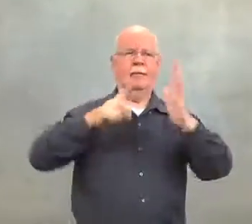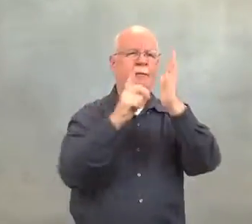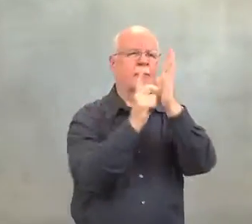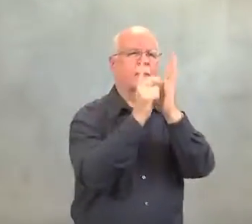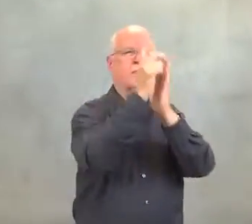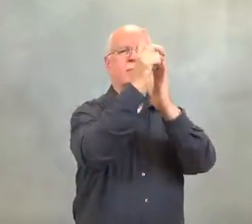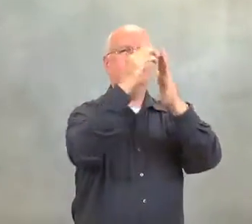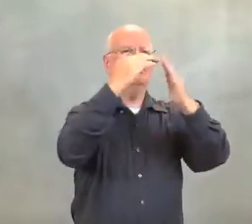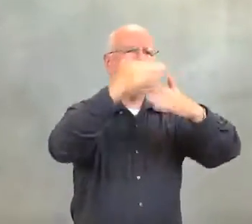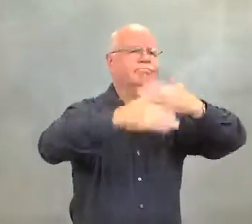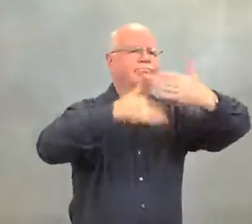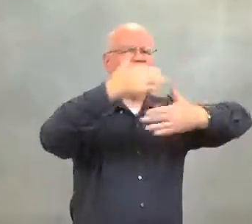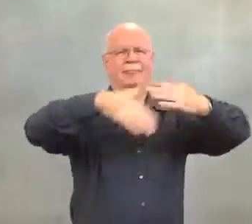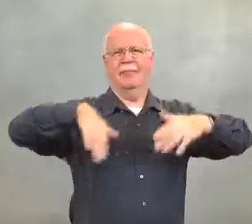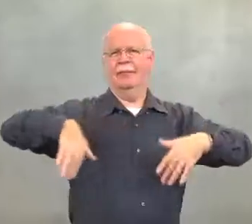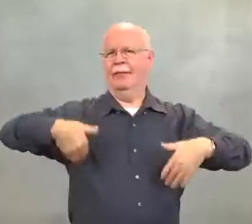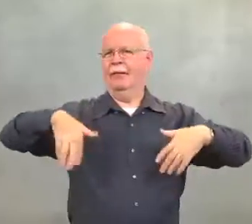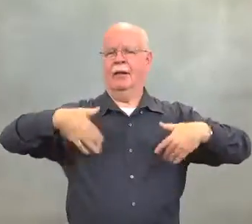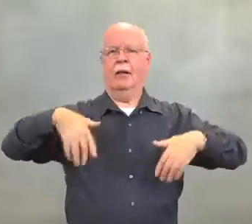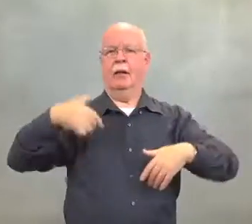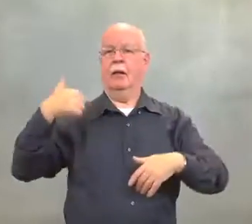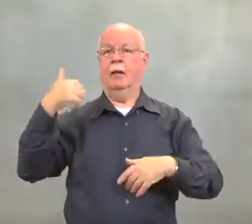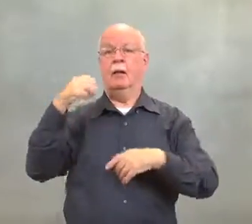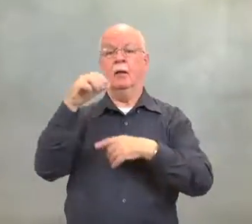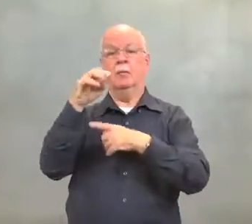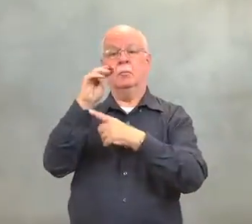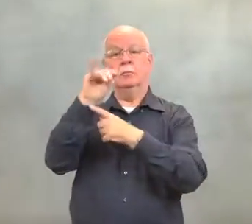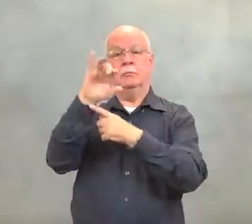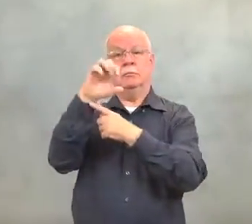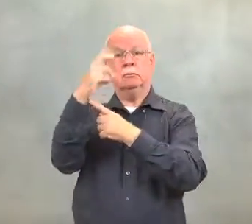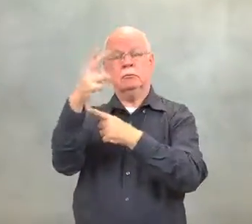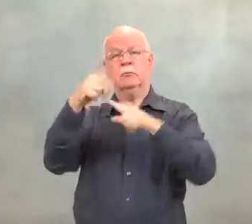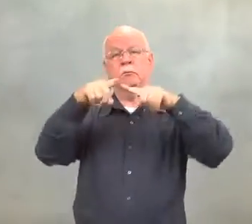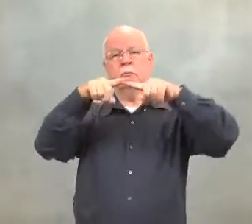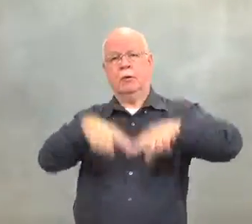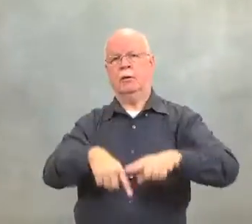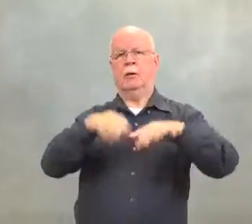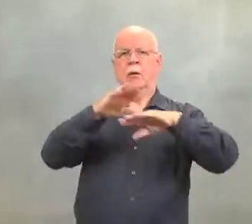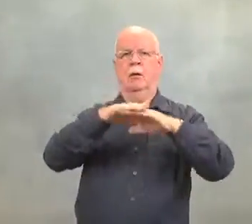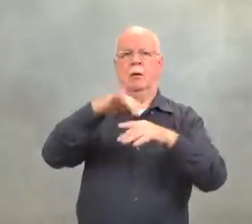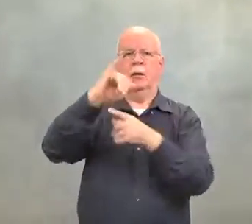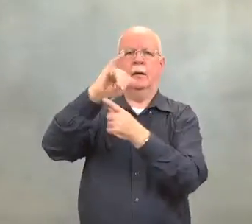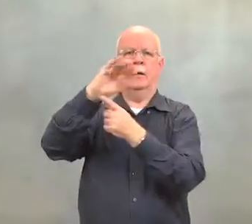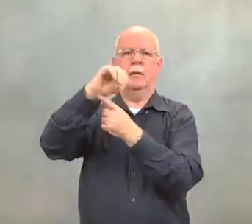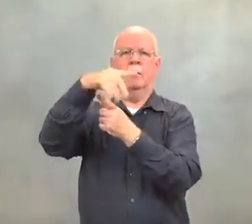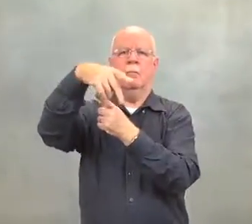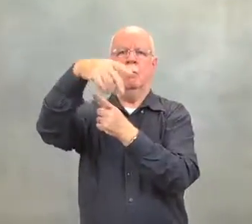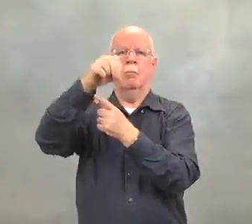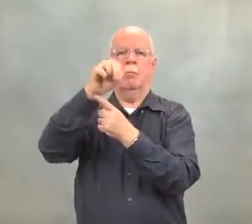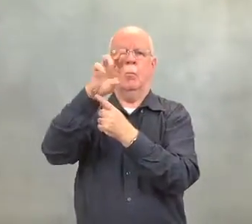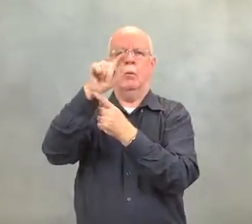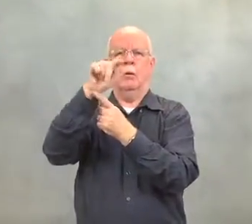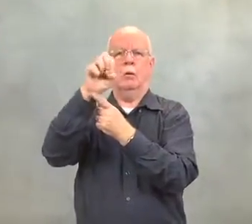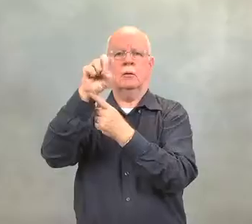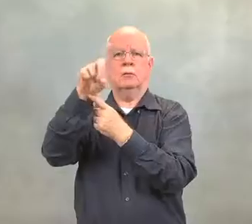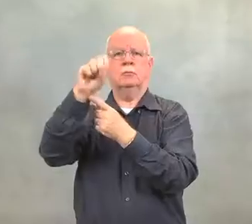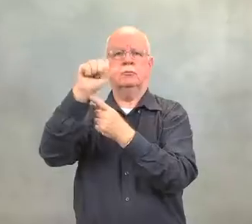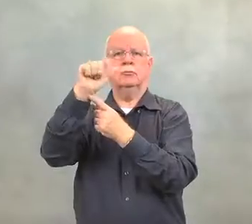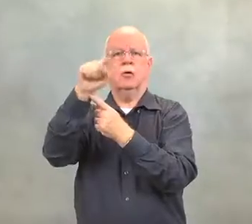No development had occurred at that time.